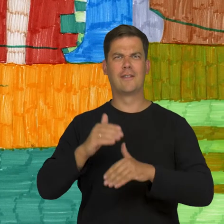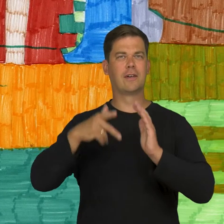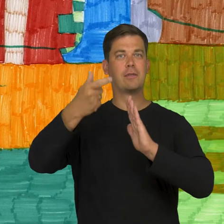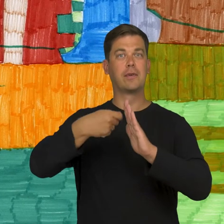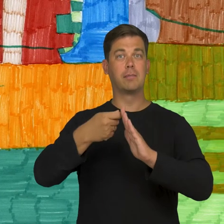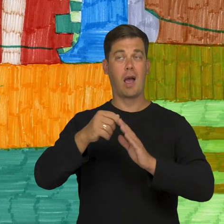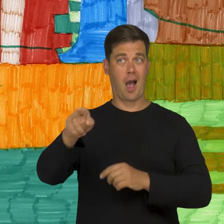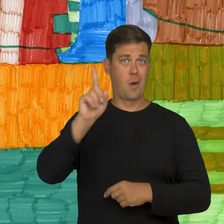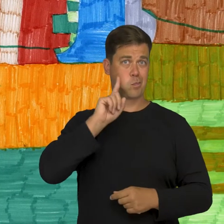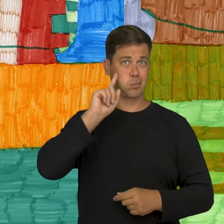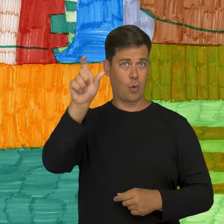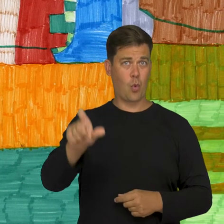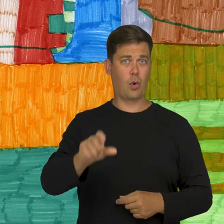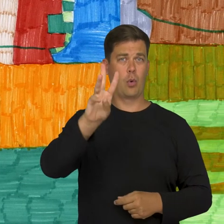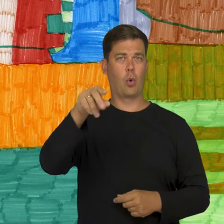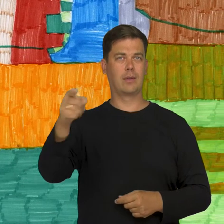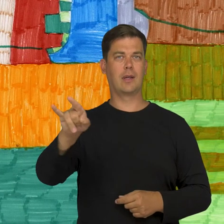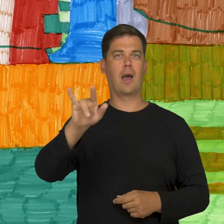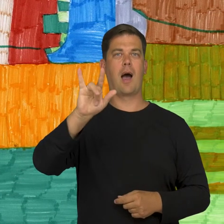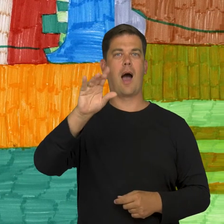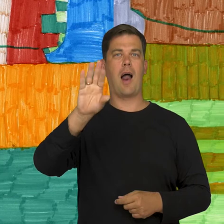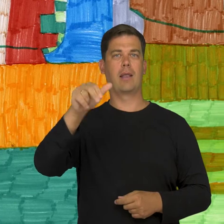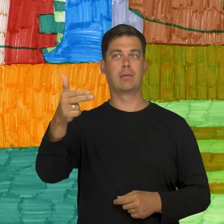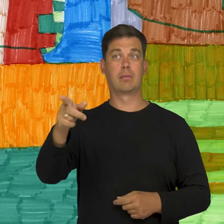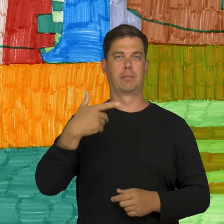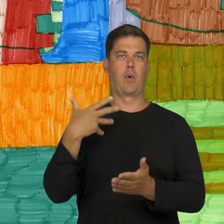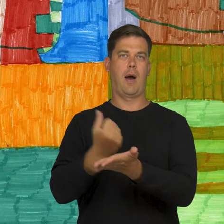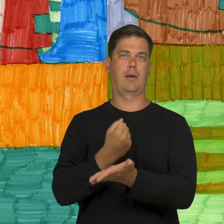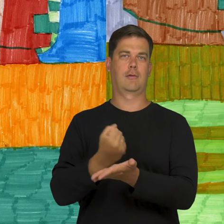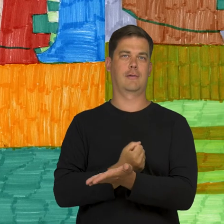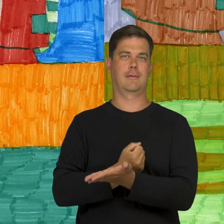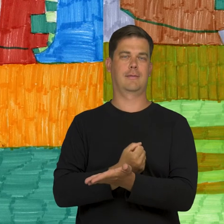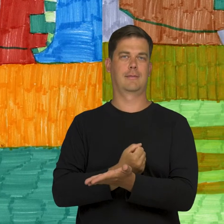A movie with a happy ending. And Woody Allen played as an actor.